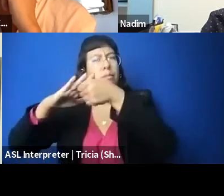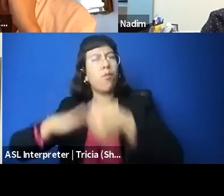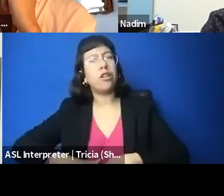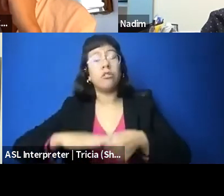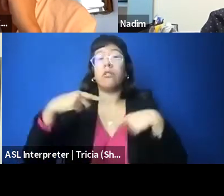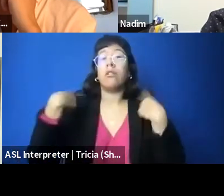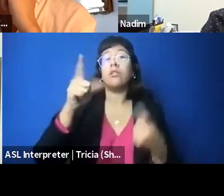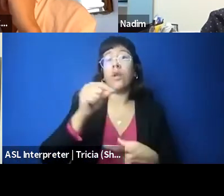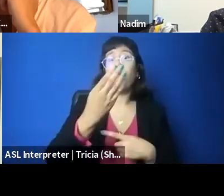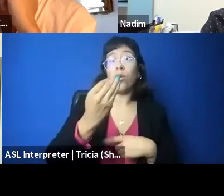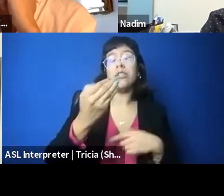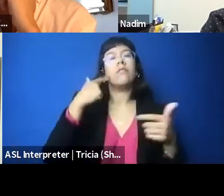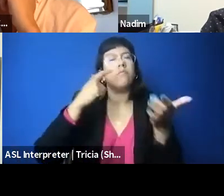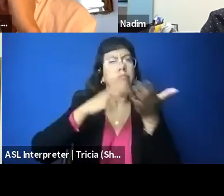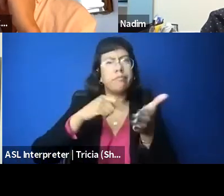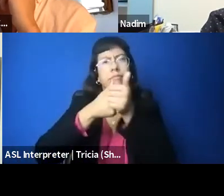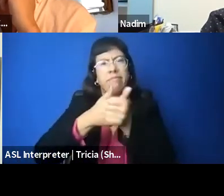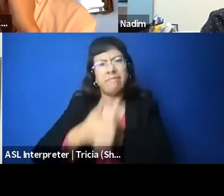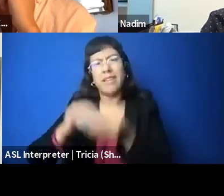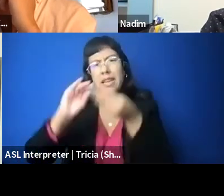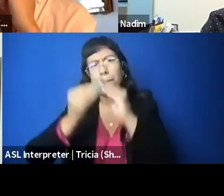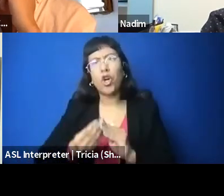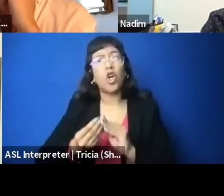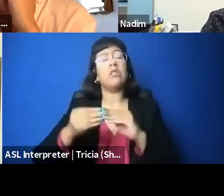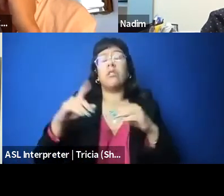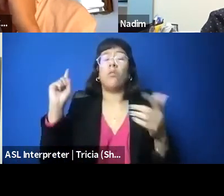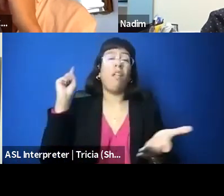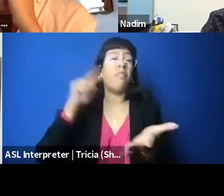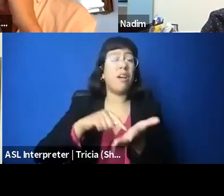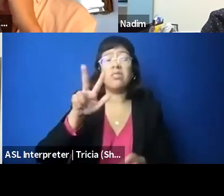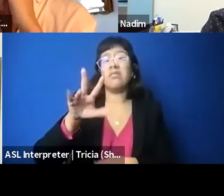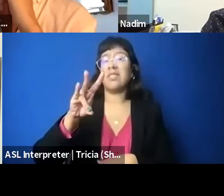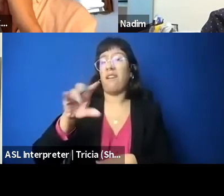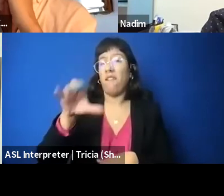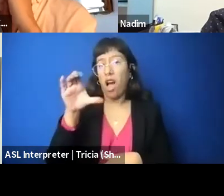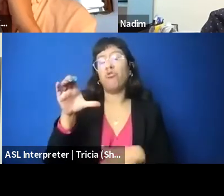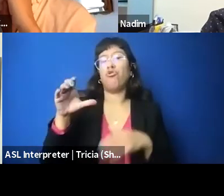we've responded to over 1,700 incidents of suppression. And that, by that, I mean,